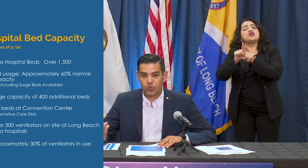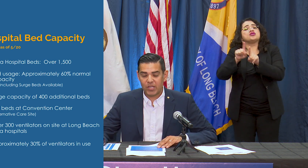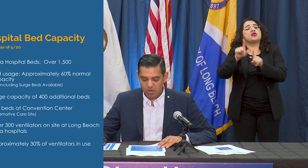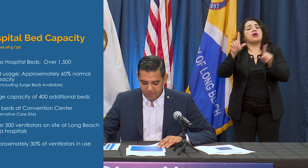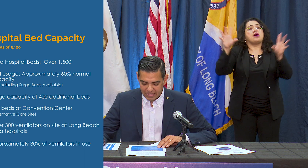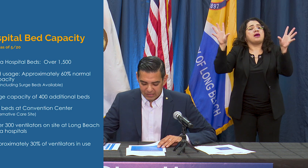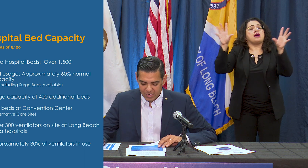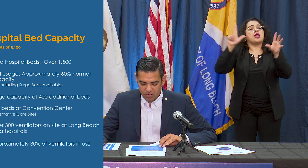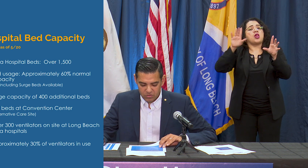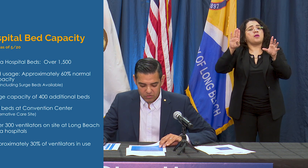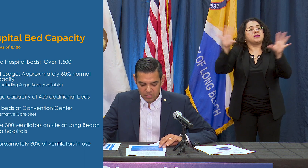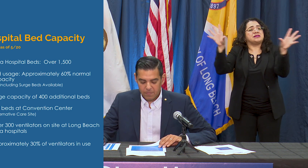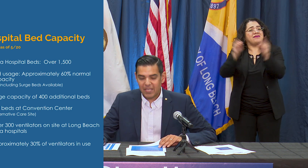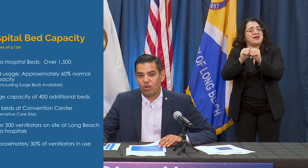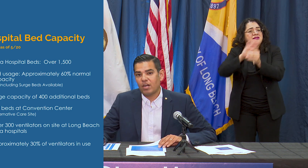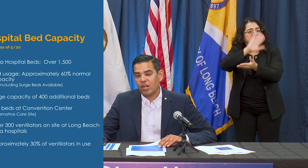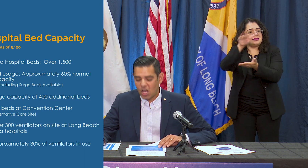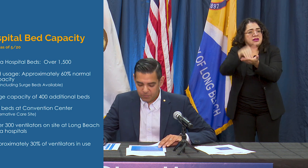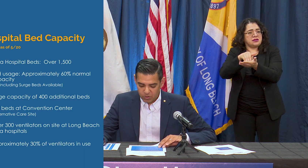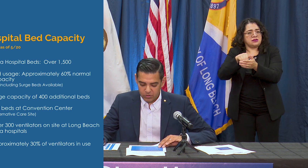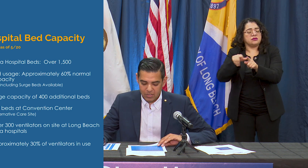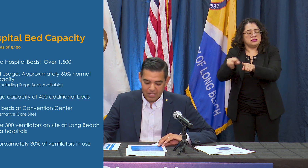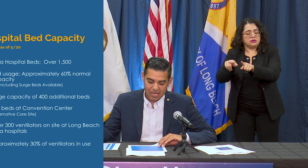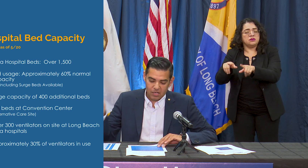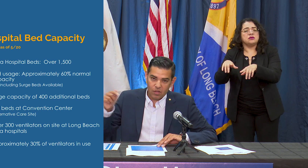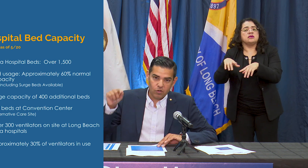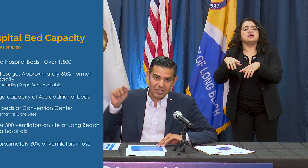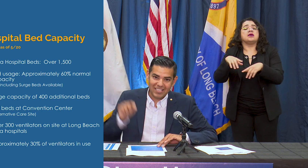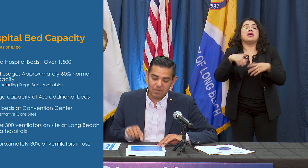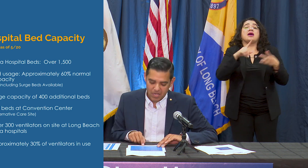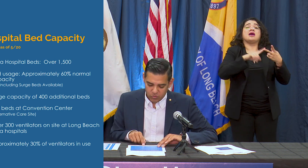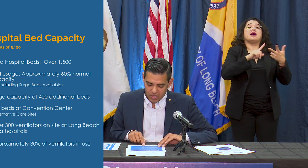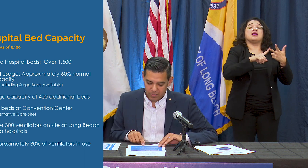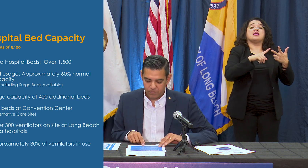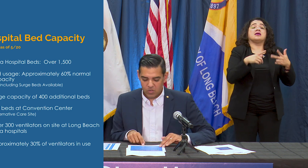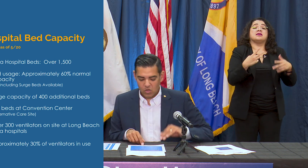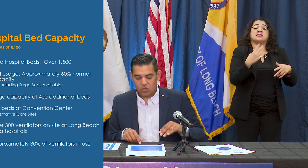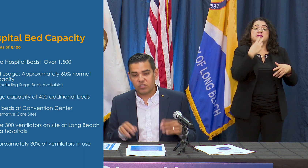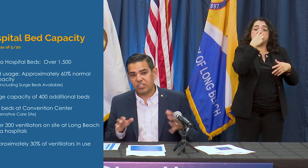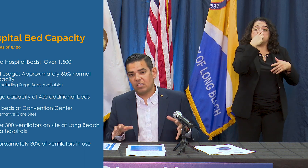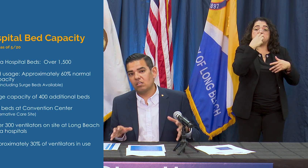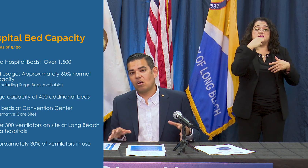300 ventilators in our area hospitals, and another key metric still our